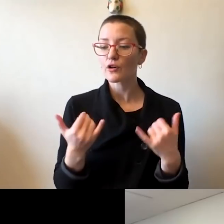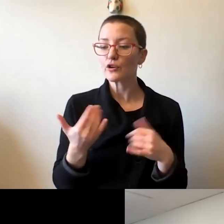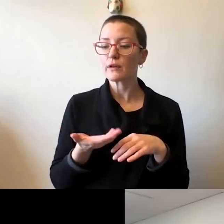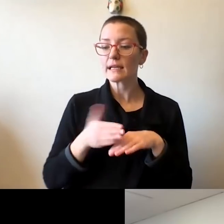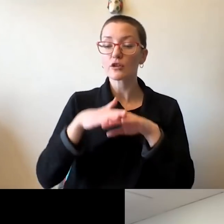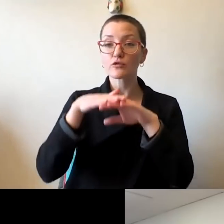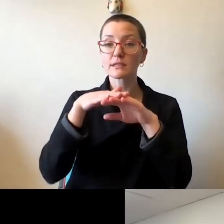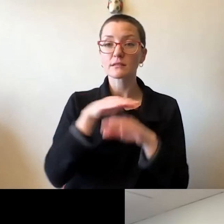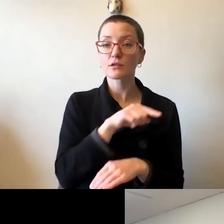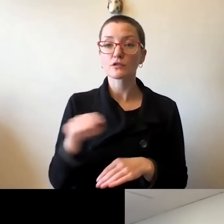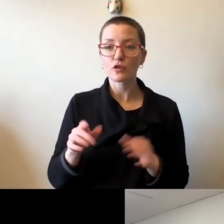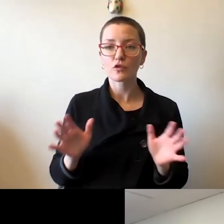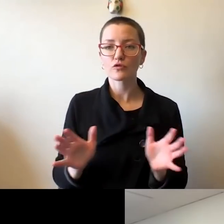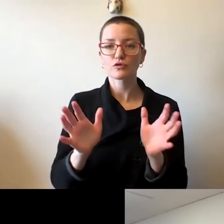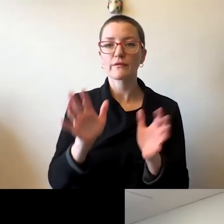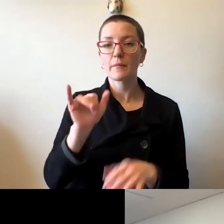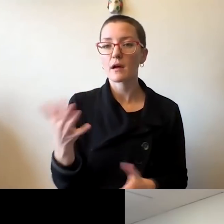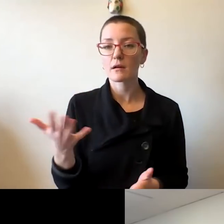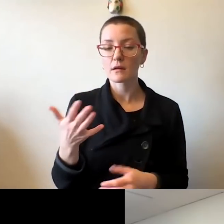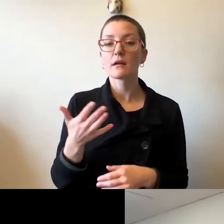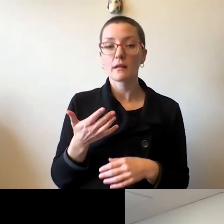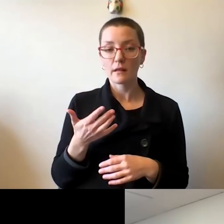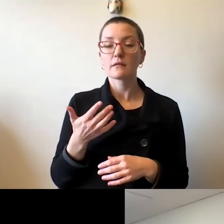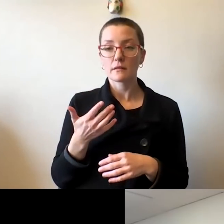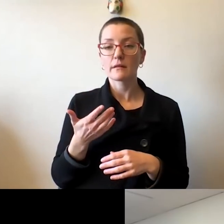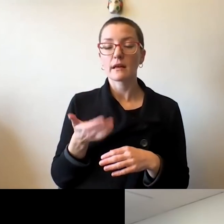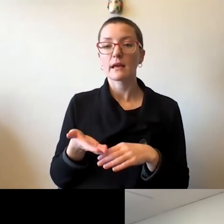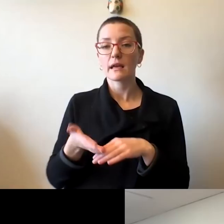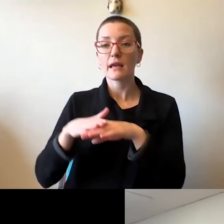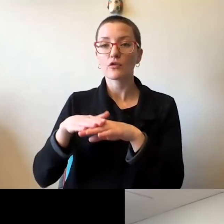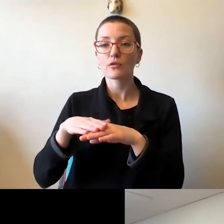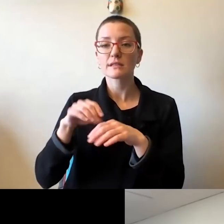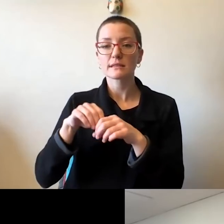by the dramatic increase in the cases in East Central Illinois during this time period.